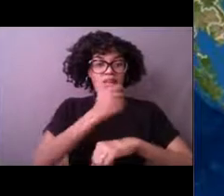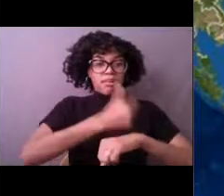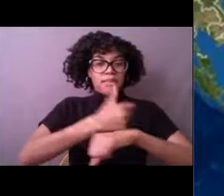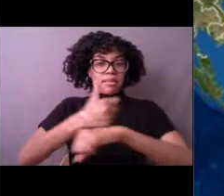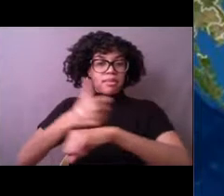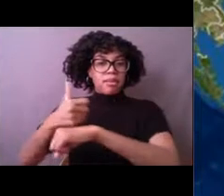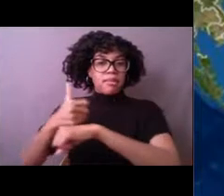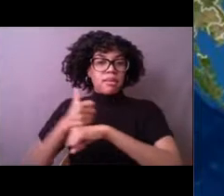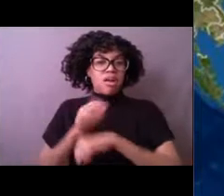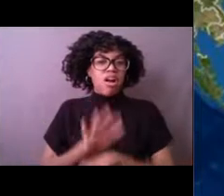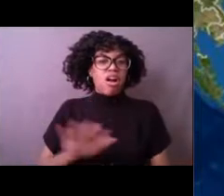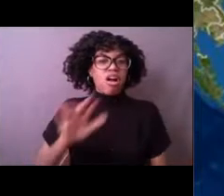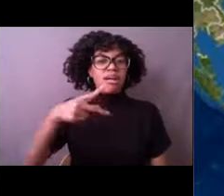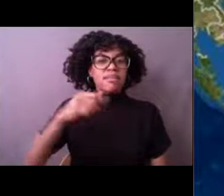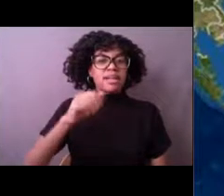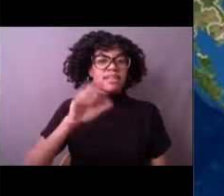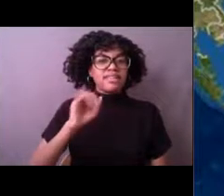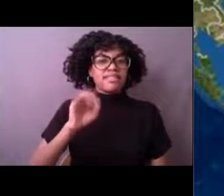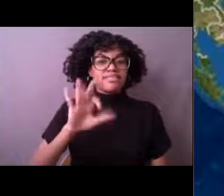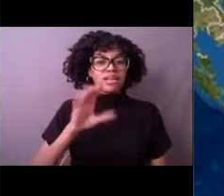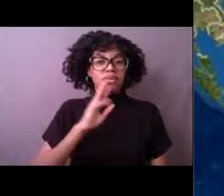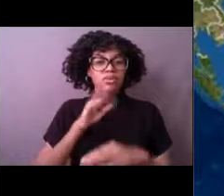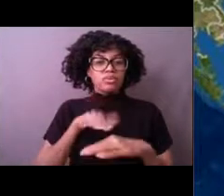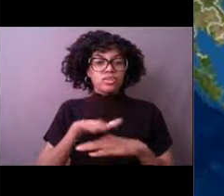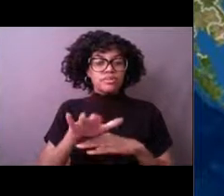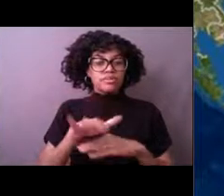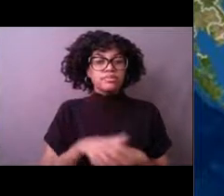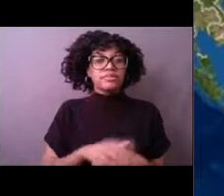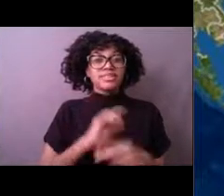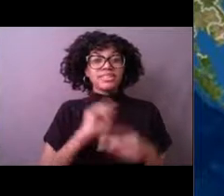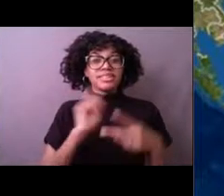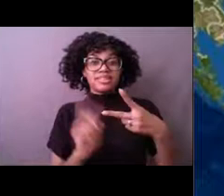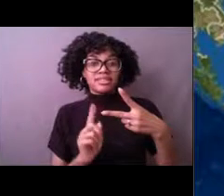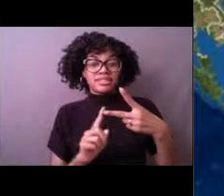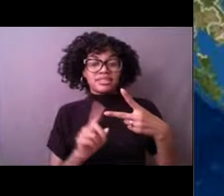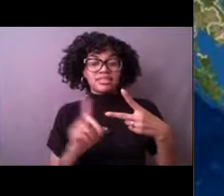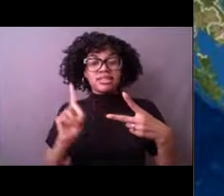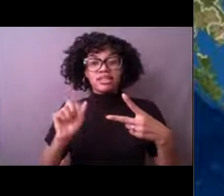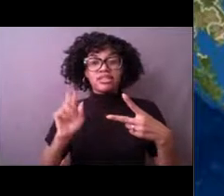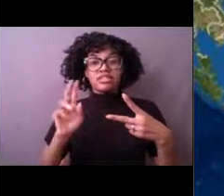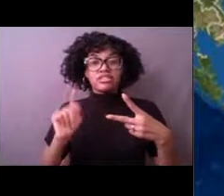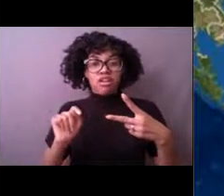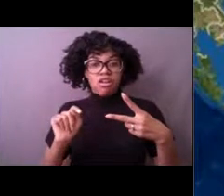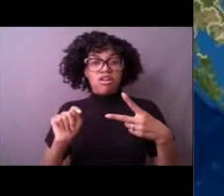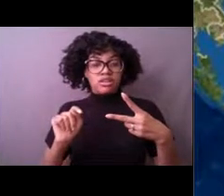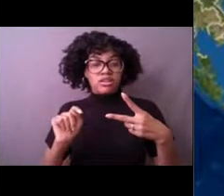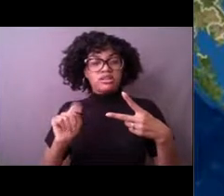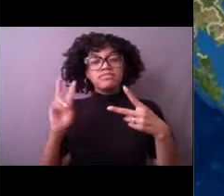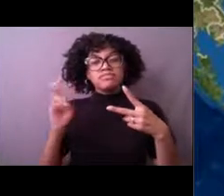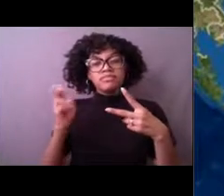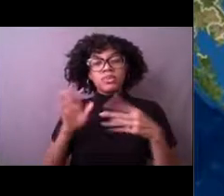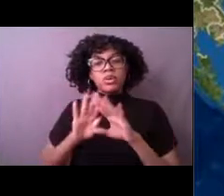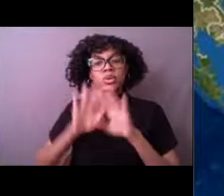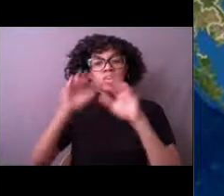There's also the DART or what we call the tsunami buoys, and these are located all around the globe.